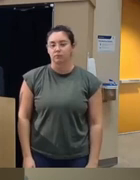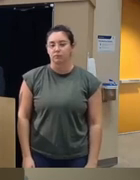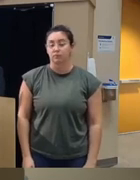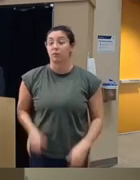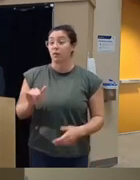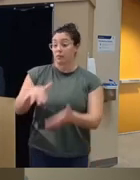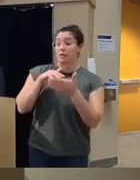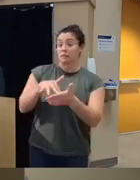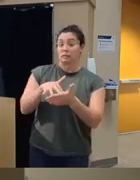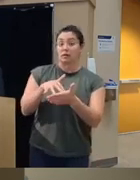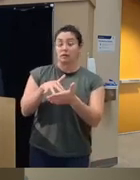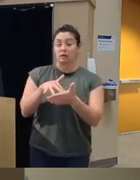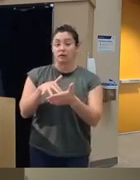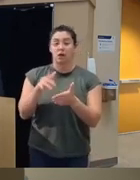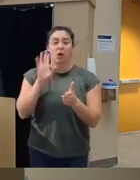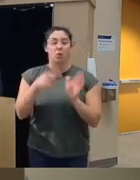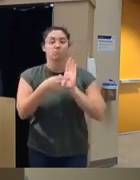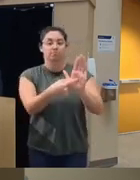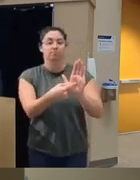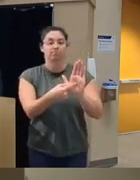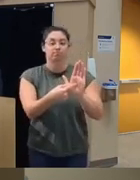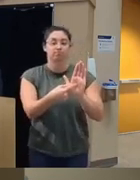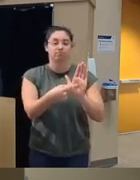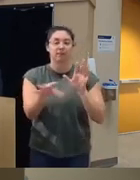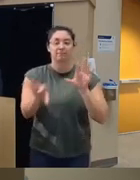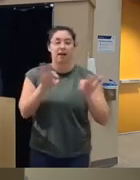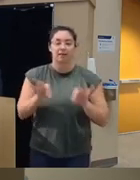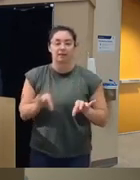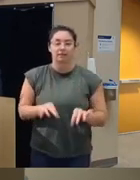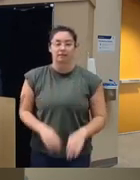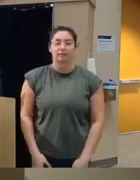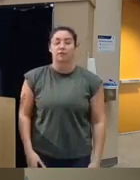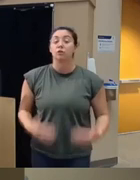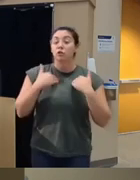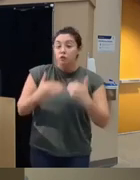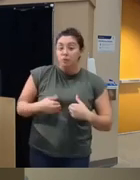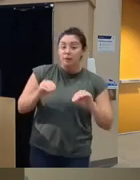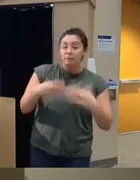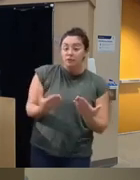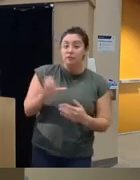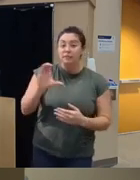study I'm I present uh some findings on to you is human administered CBT versus drug counseling